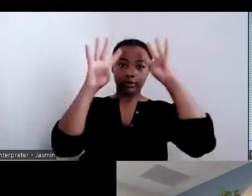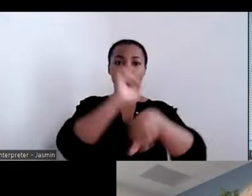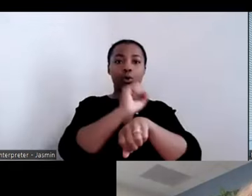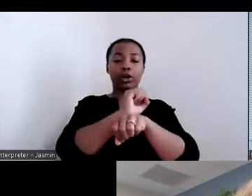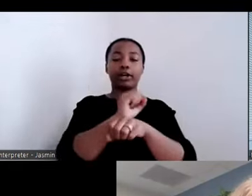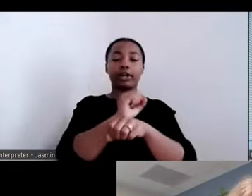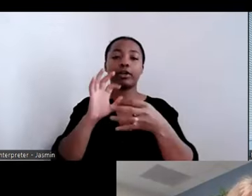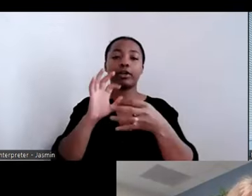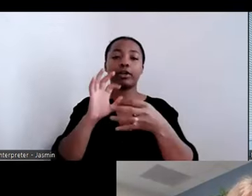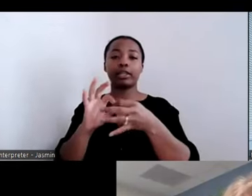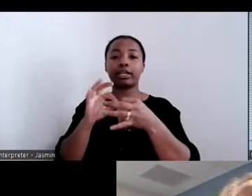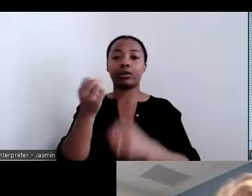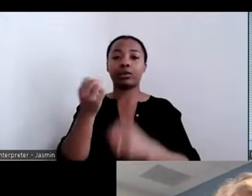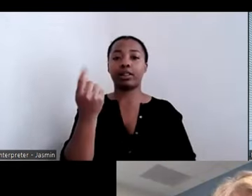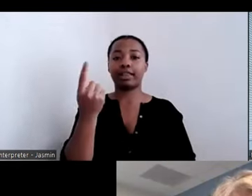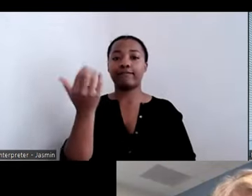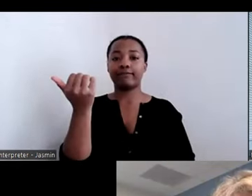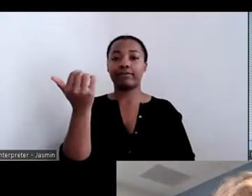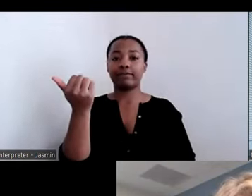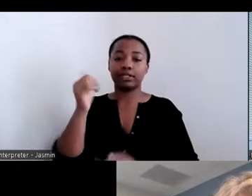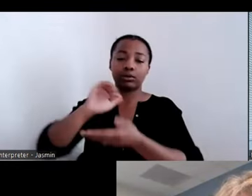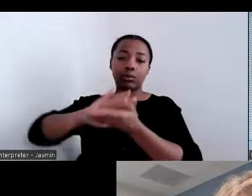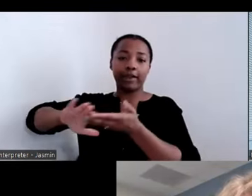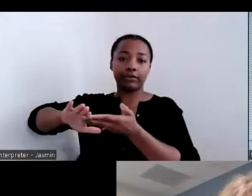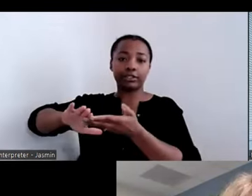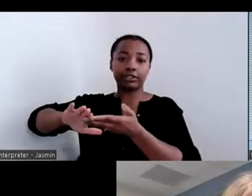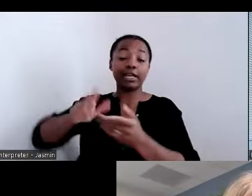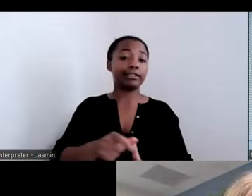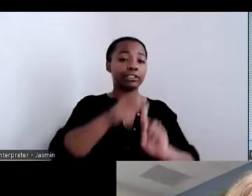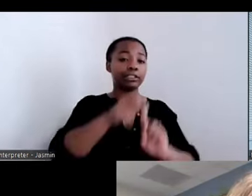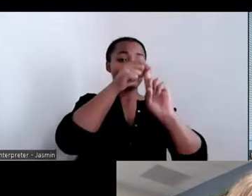especially states that have been under a similar settlement as North Carolina. So